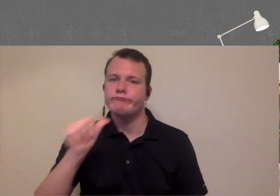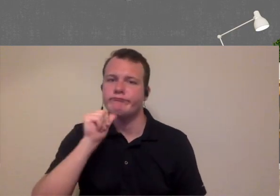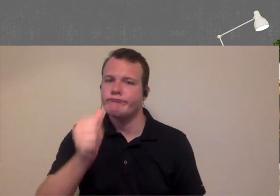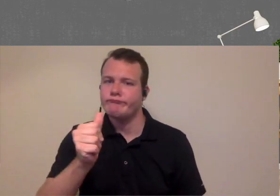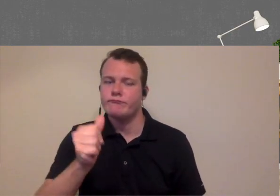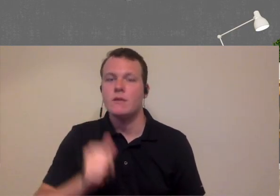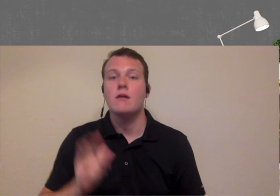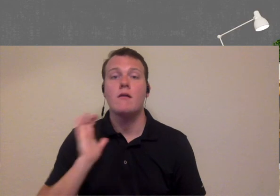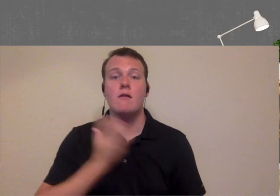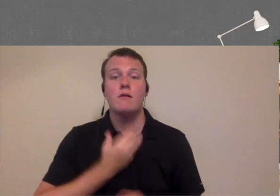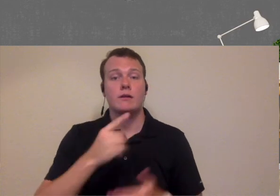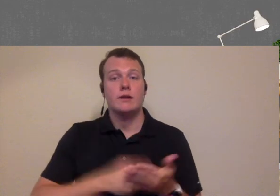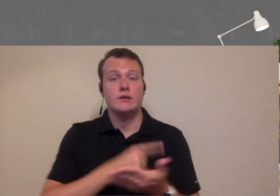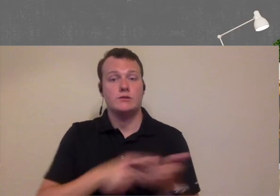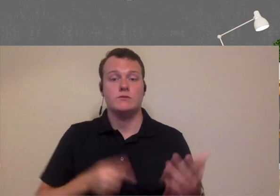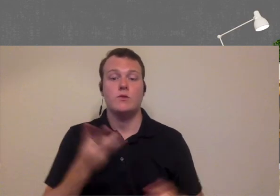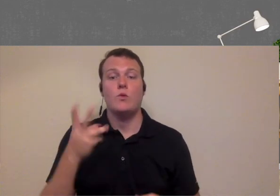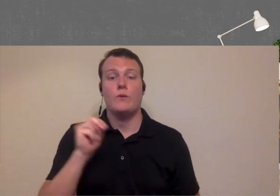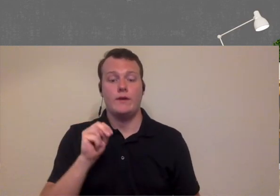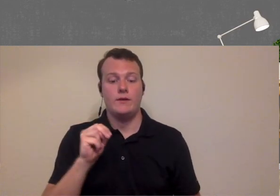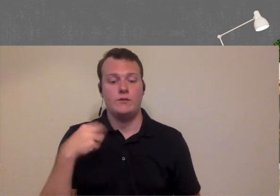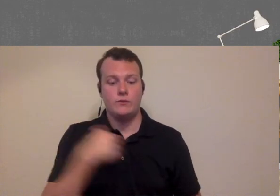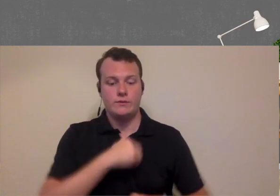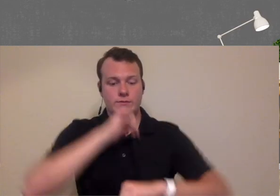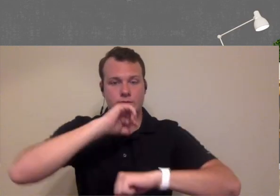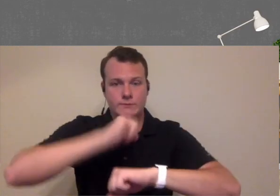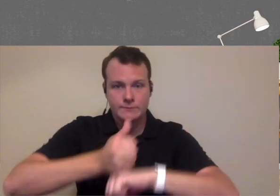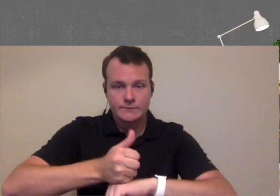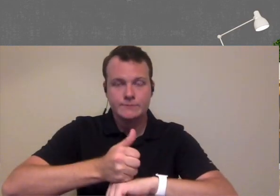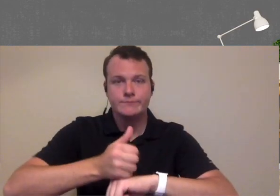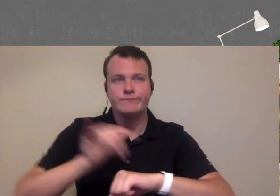that nature but our cancellations once we put into place some pretty